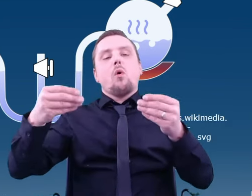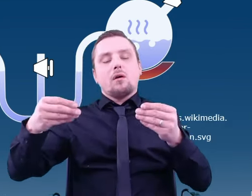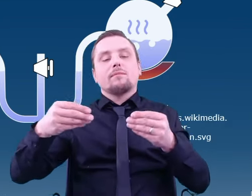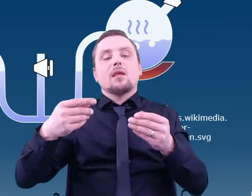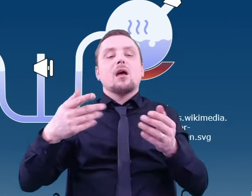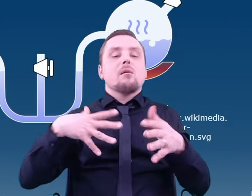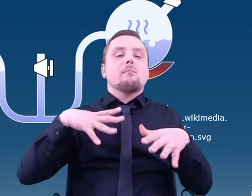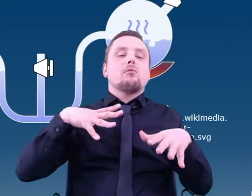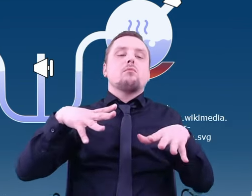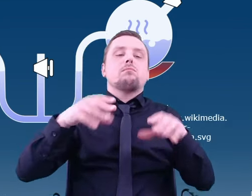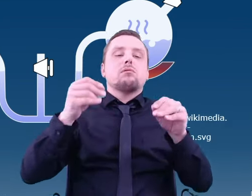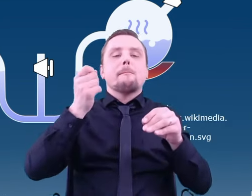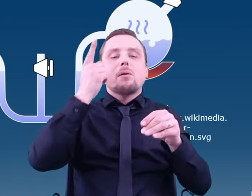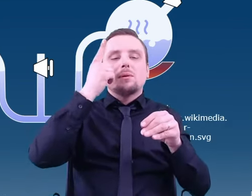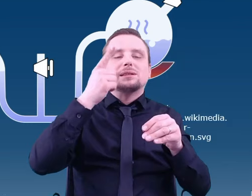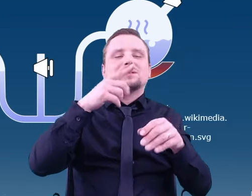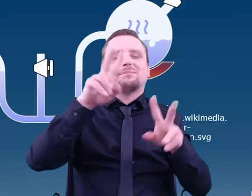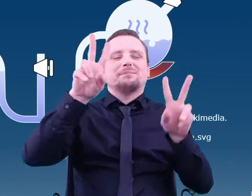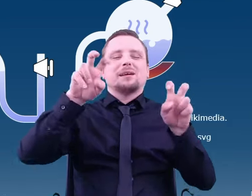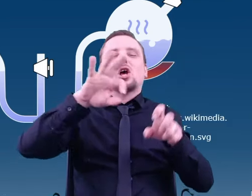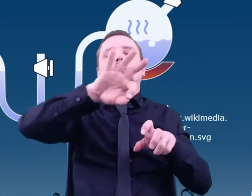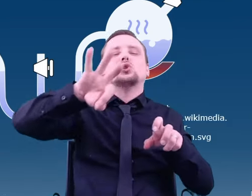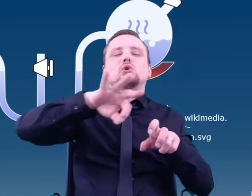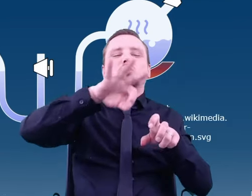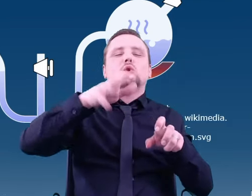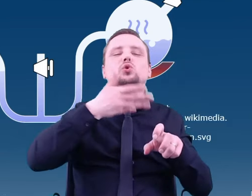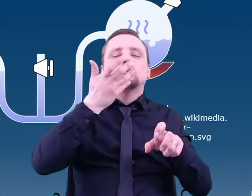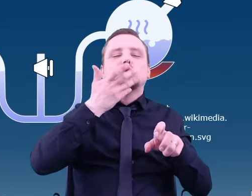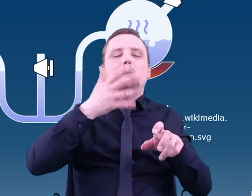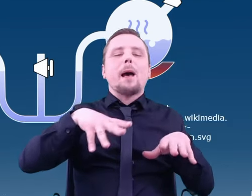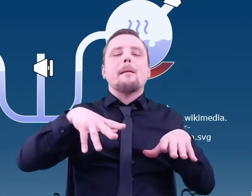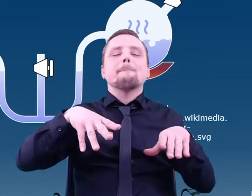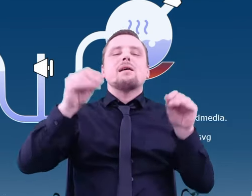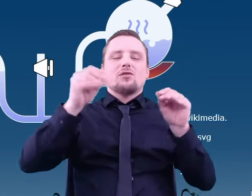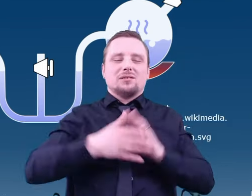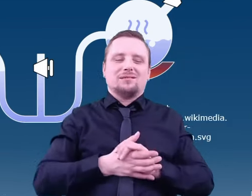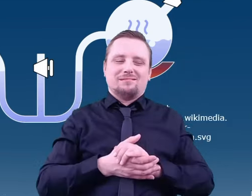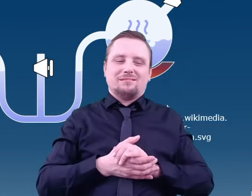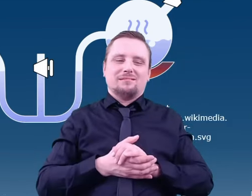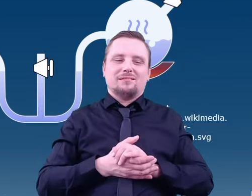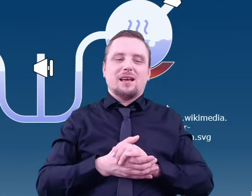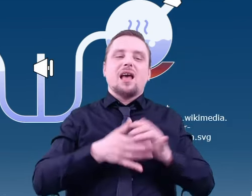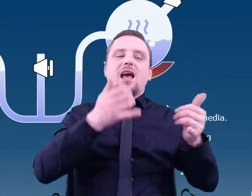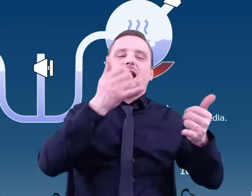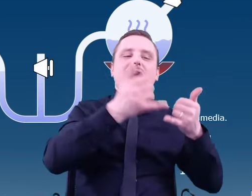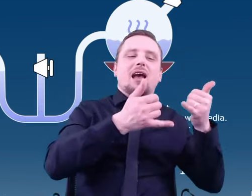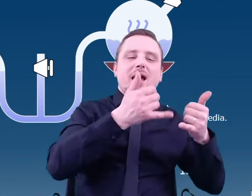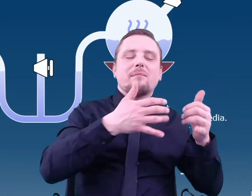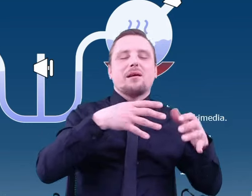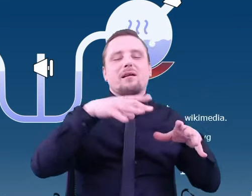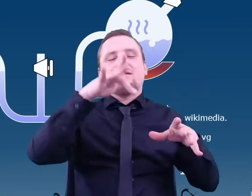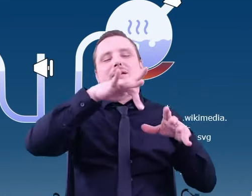the primordial concoction of chemical compounds that could evidence the prehistory of life on Earth.